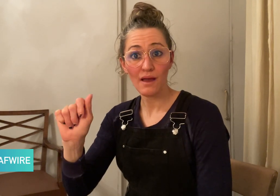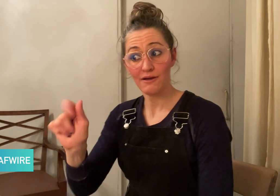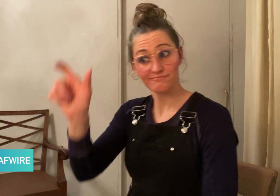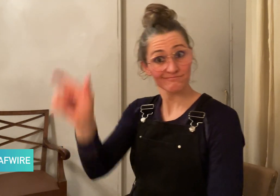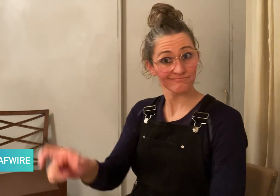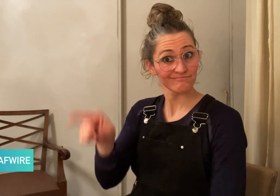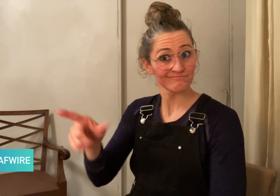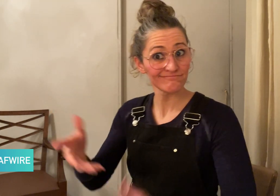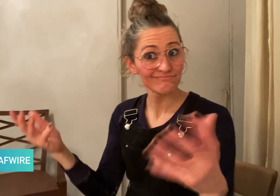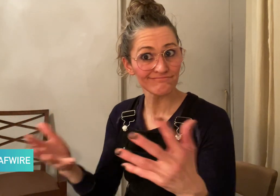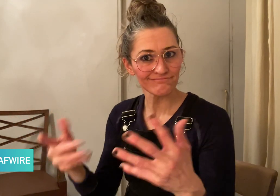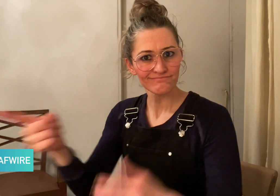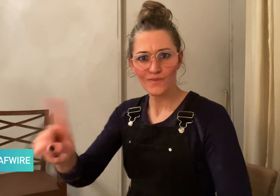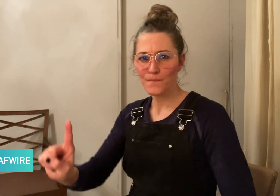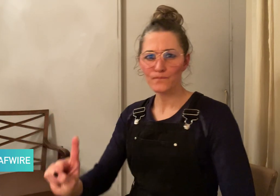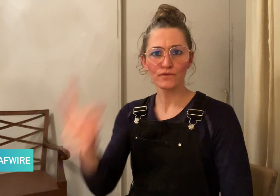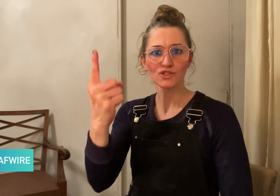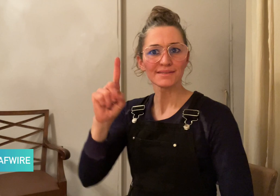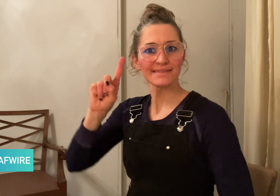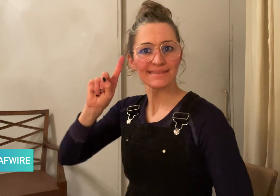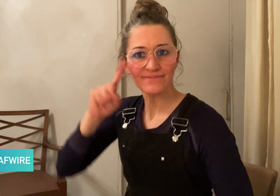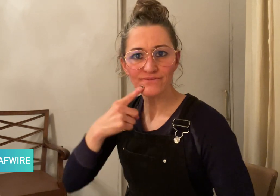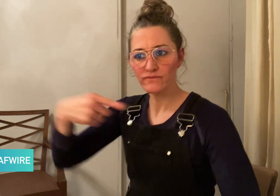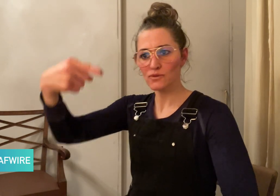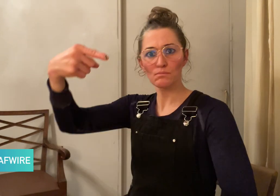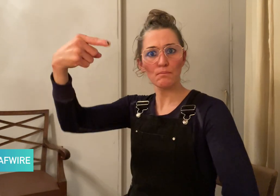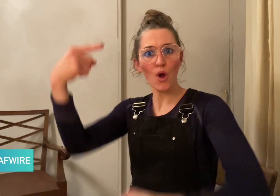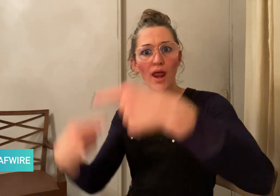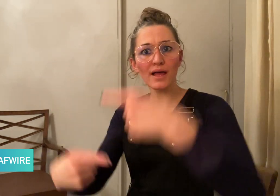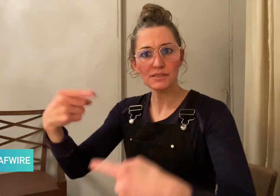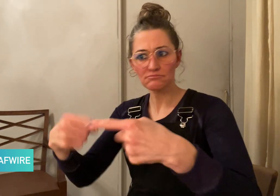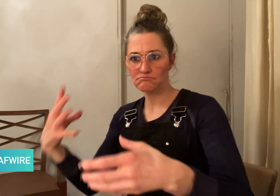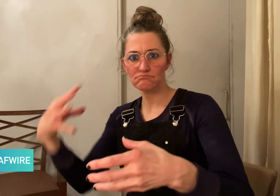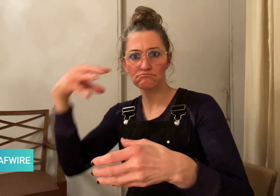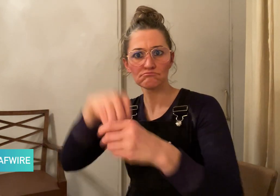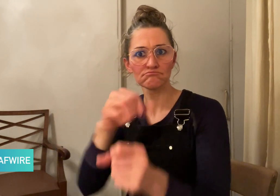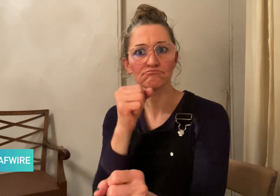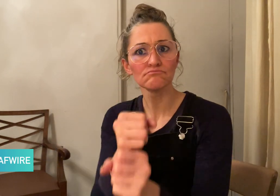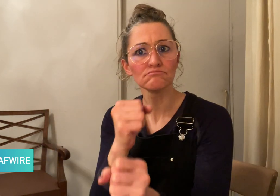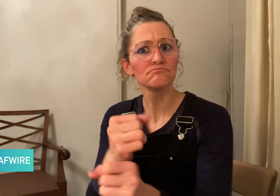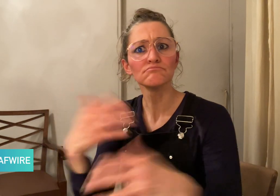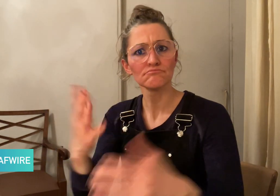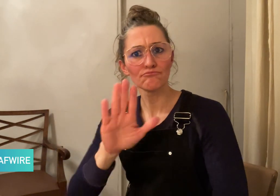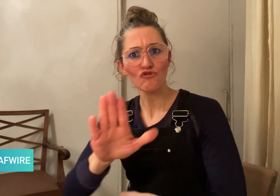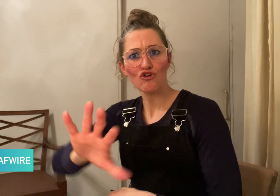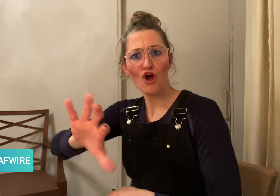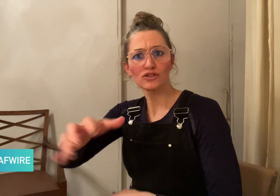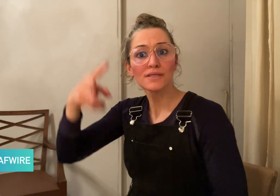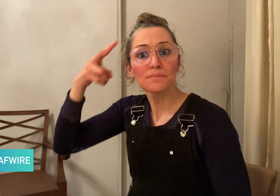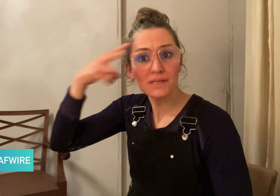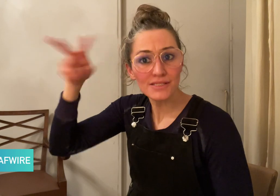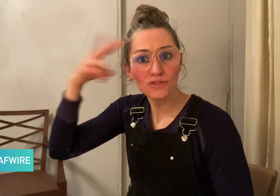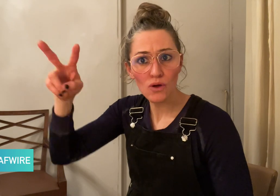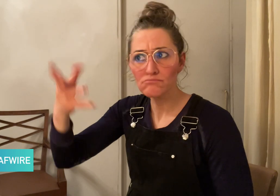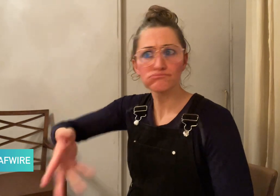the first Deaf politician in the history of Mexico.